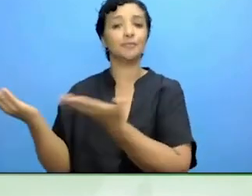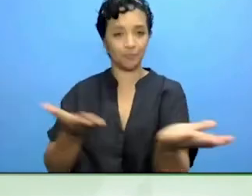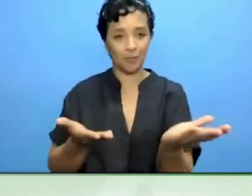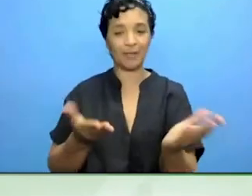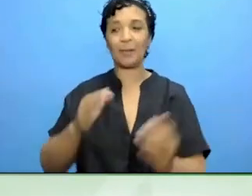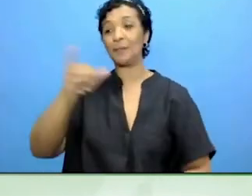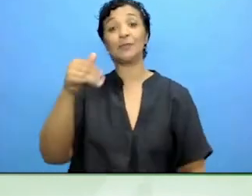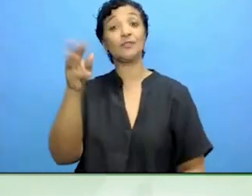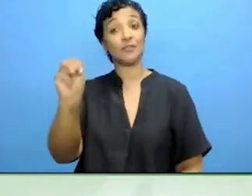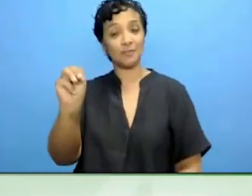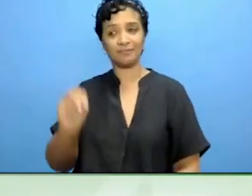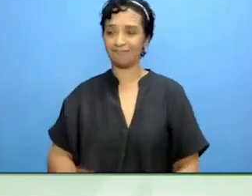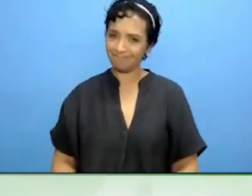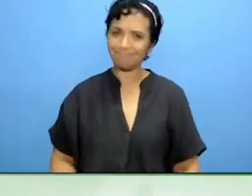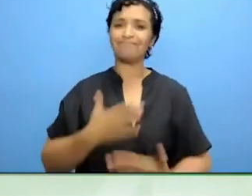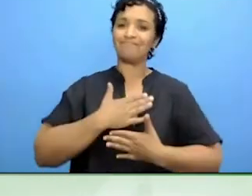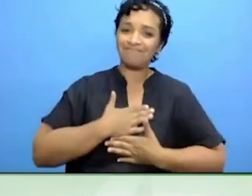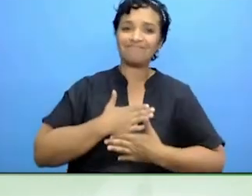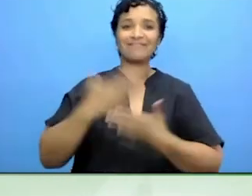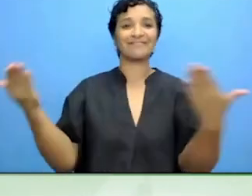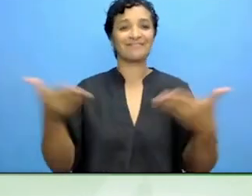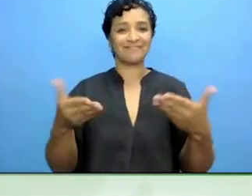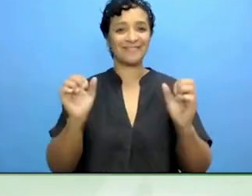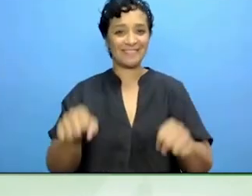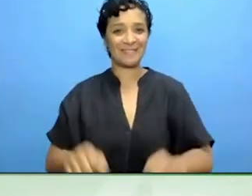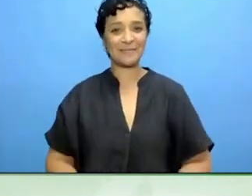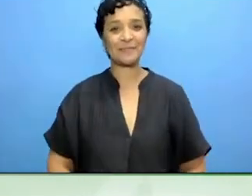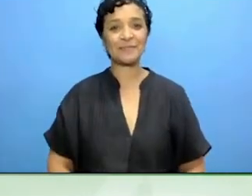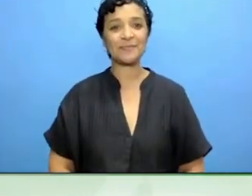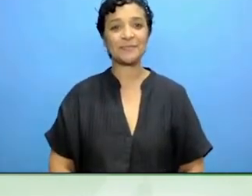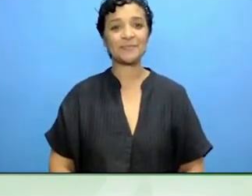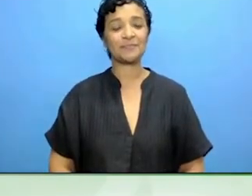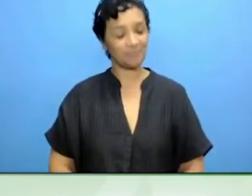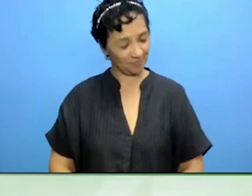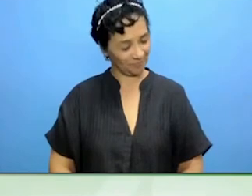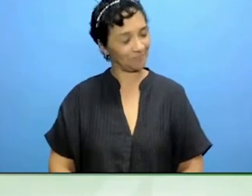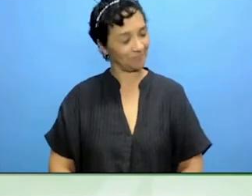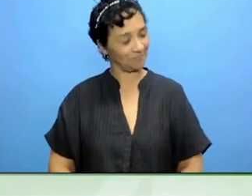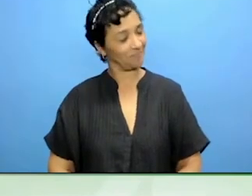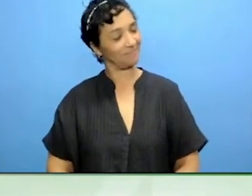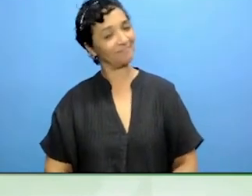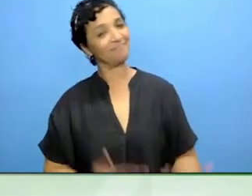A big pleasure to be with you. The same for me. Thank you for the invitation.